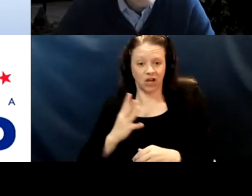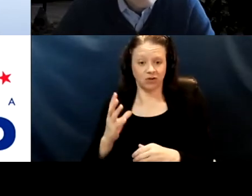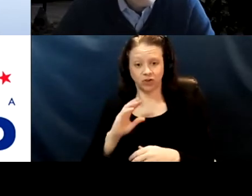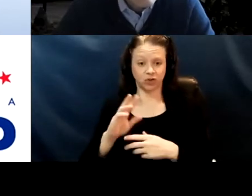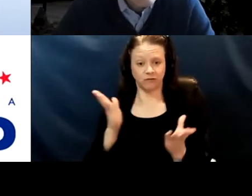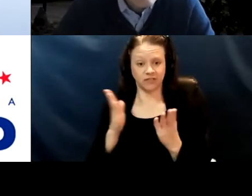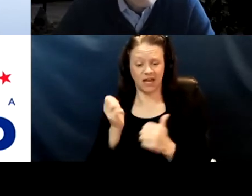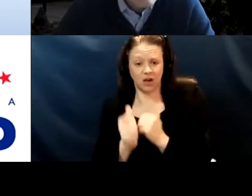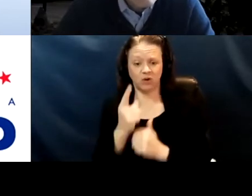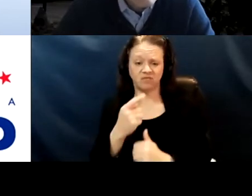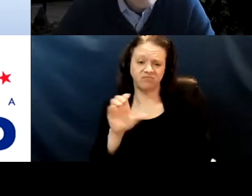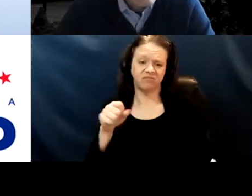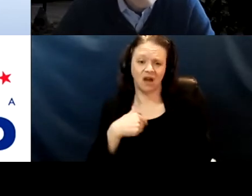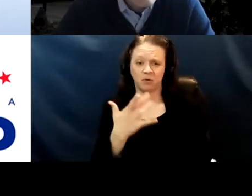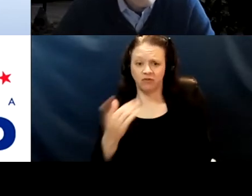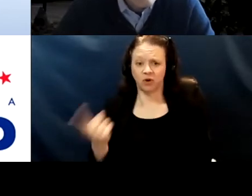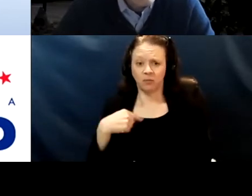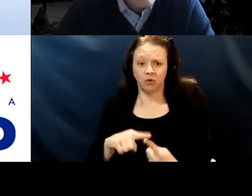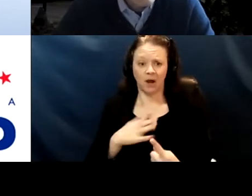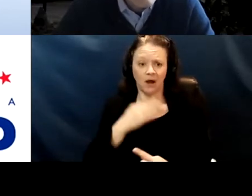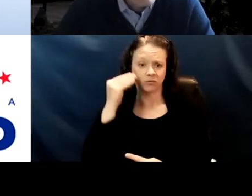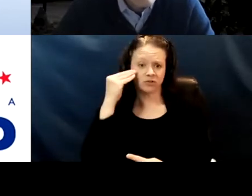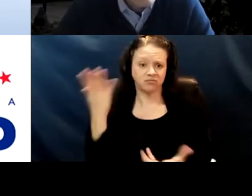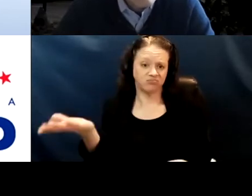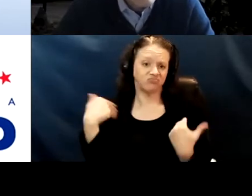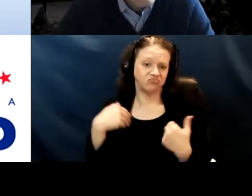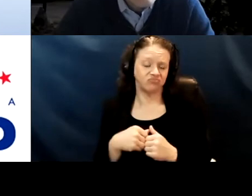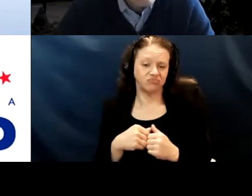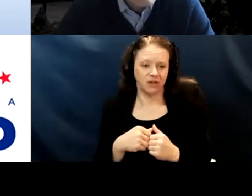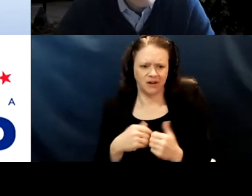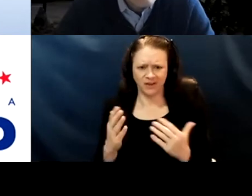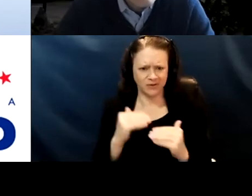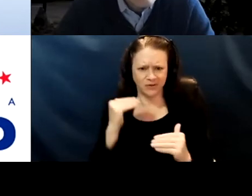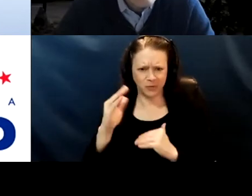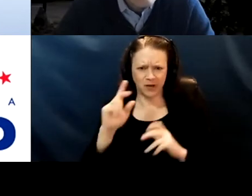"Yeah I just prefer if he just came to my house." There's too many people to vaccinate